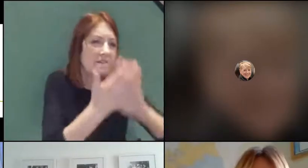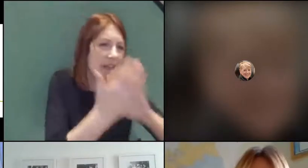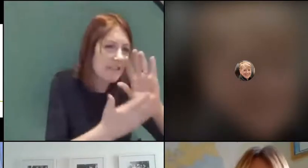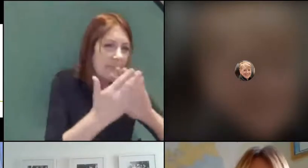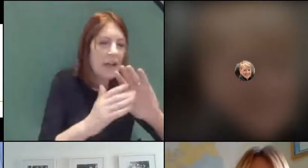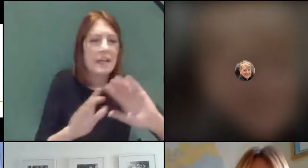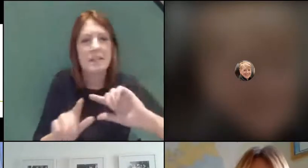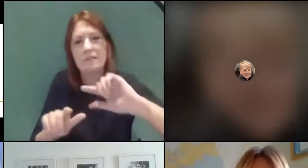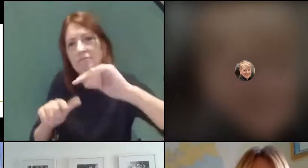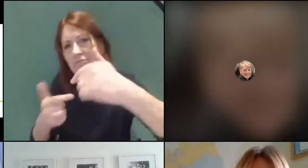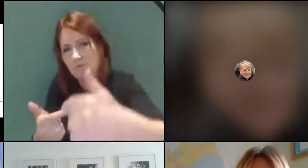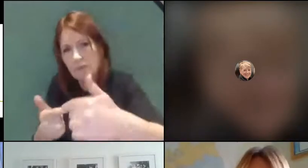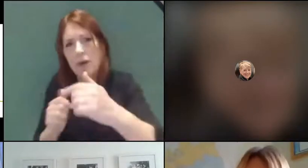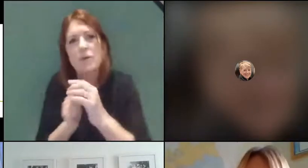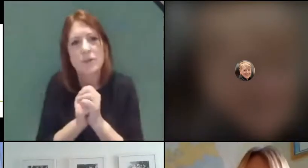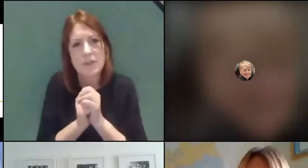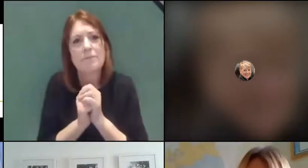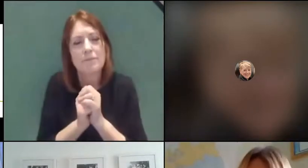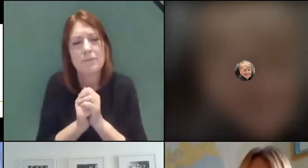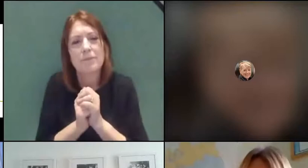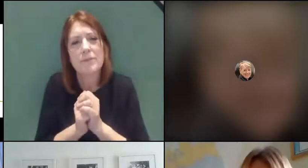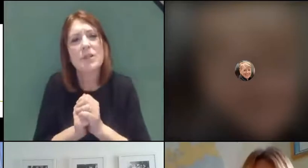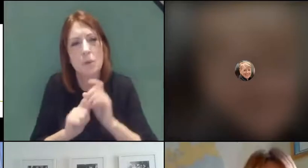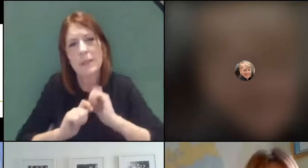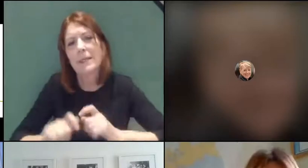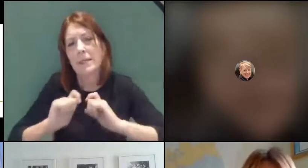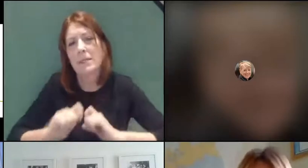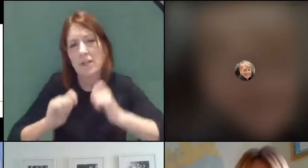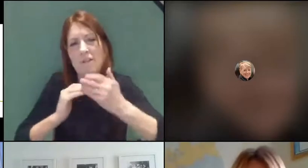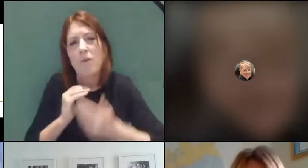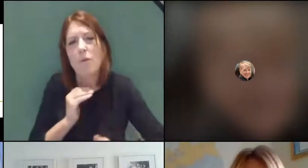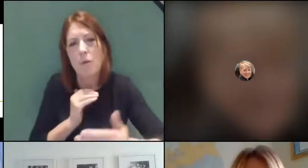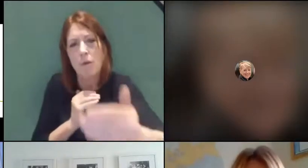So, it will be with us for a while but it will but as Lliz says, it will be picking